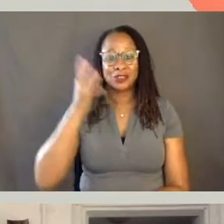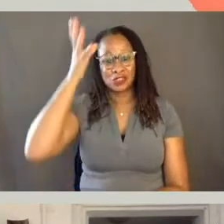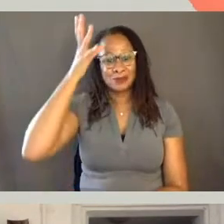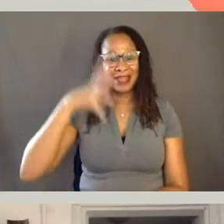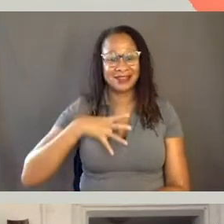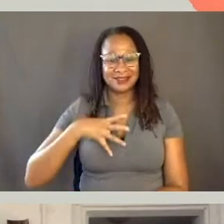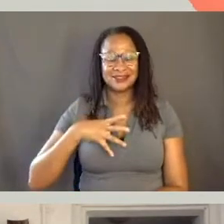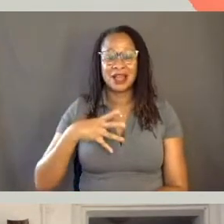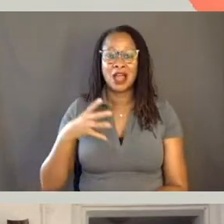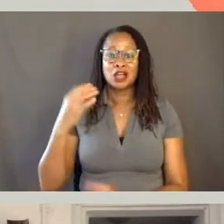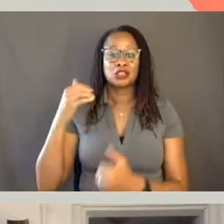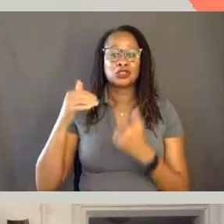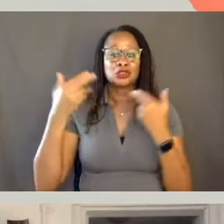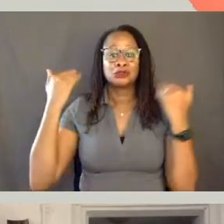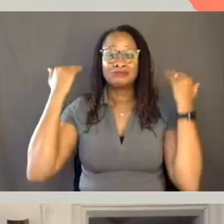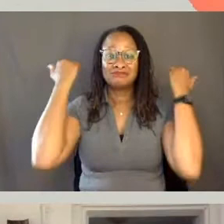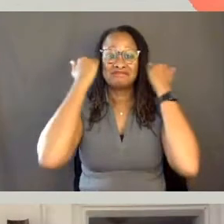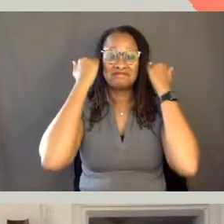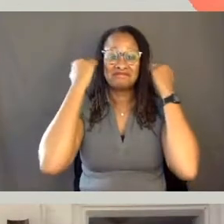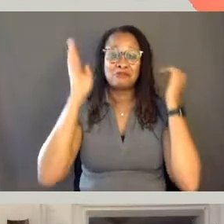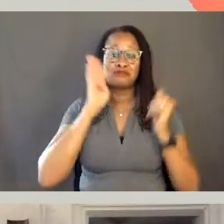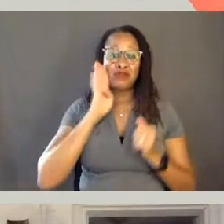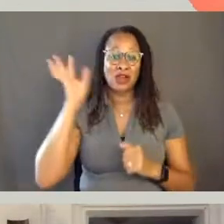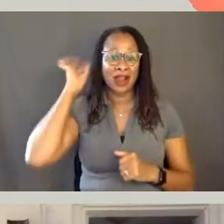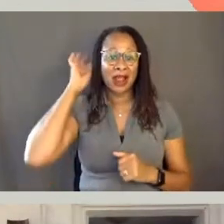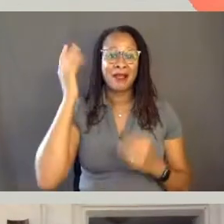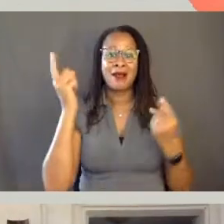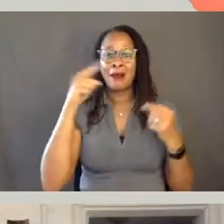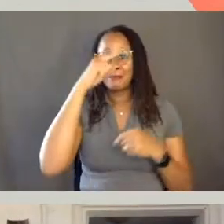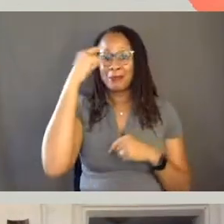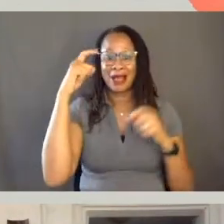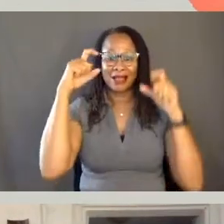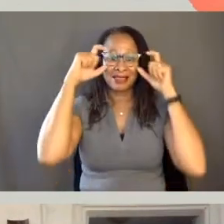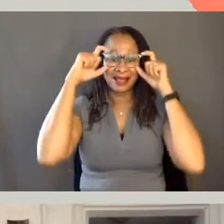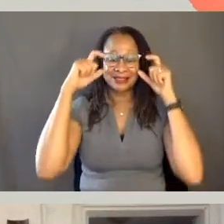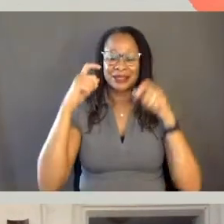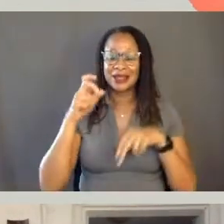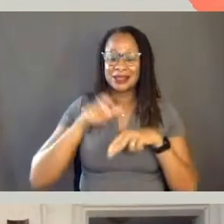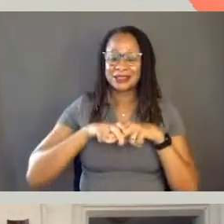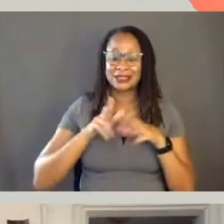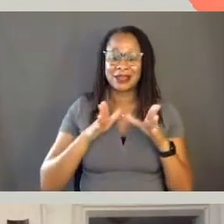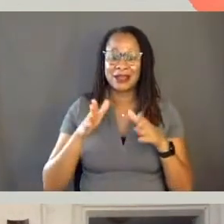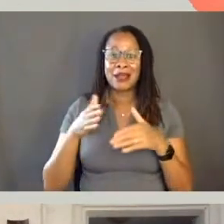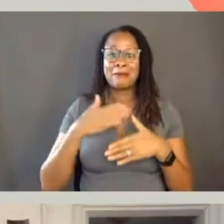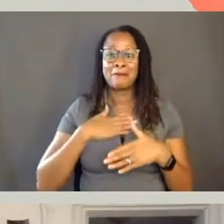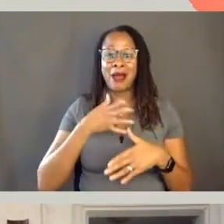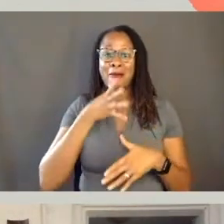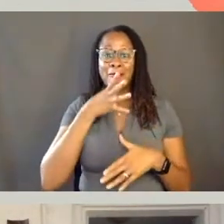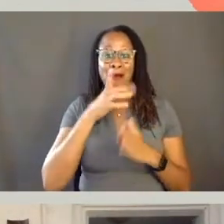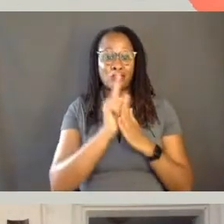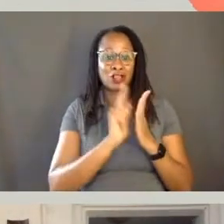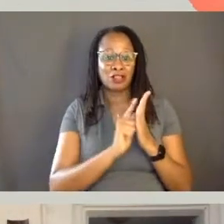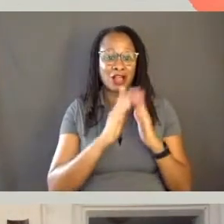I have short brown hair, black glasses. I'm sitting in my mother-in-law's house in Tokyo, it's seven in the morning